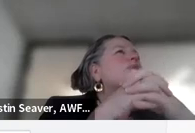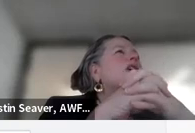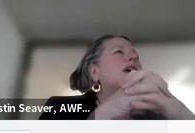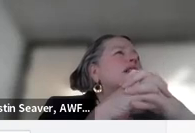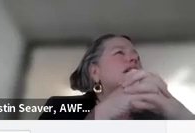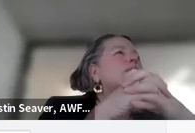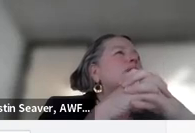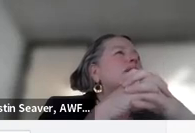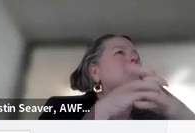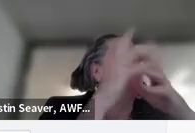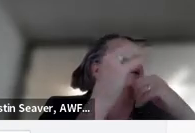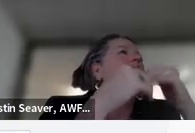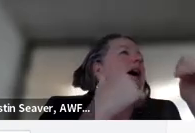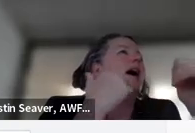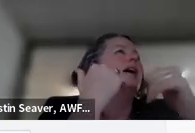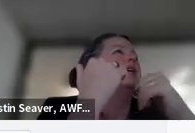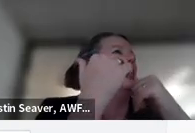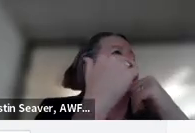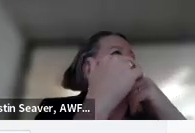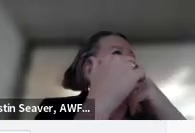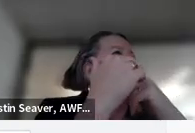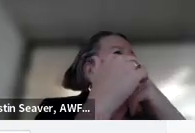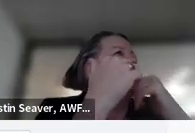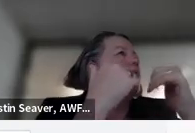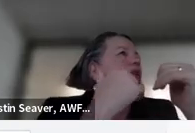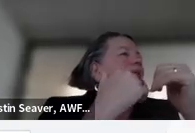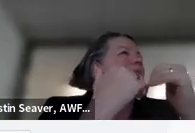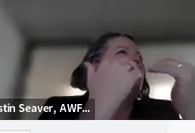This would be a great example to say like AI in contract and procurement.